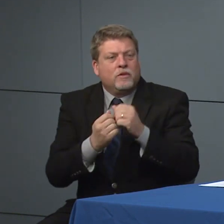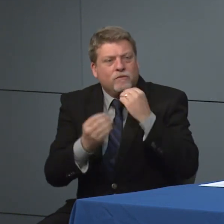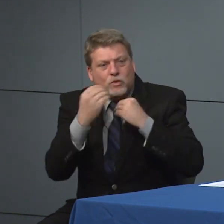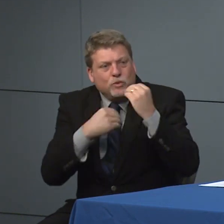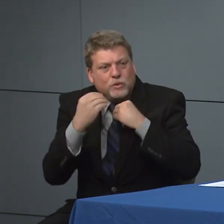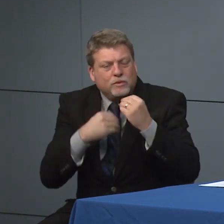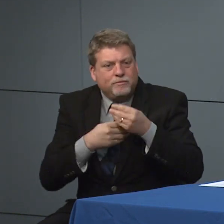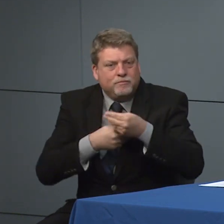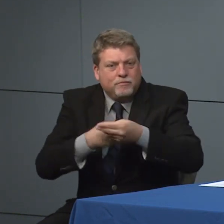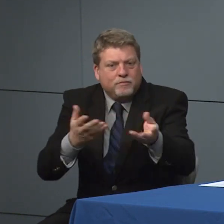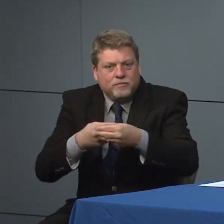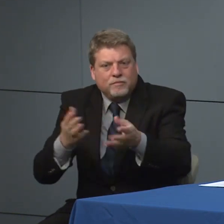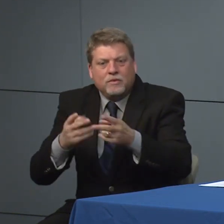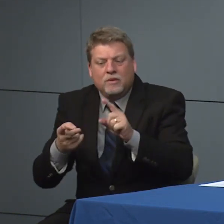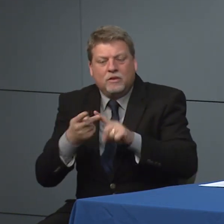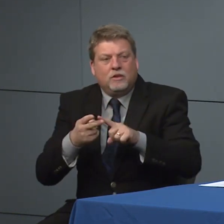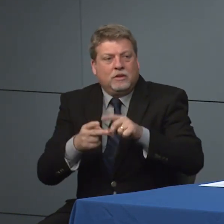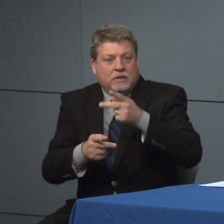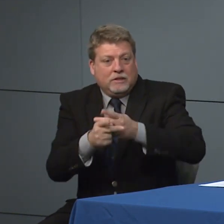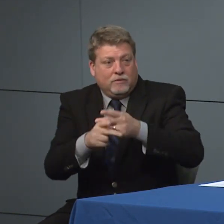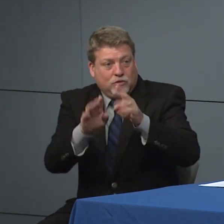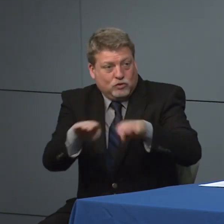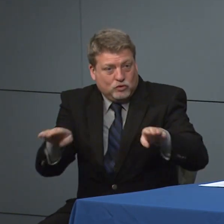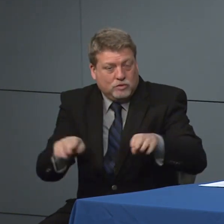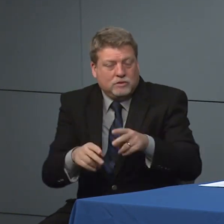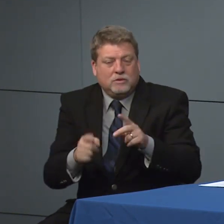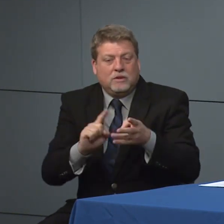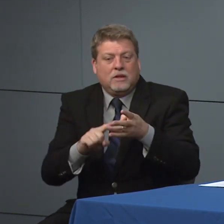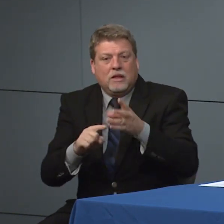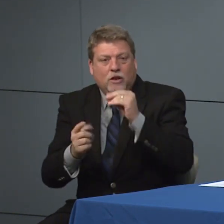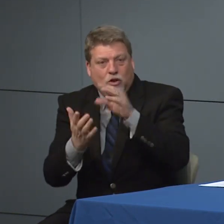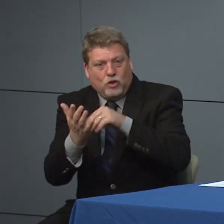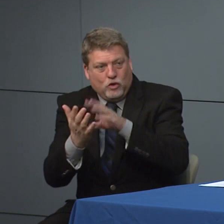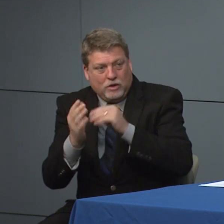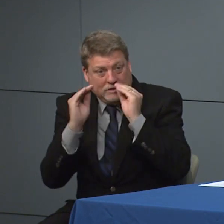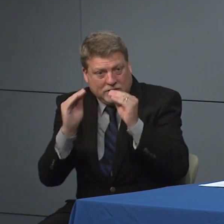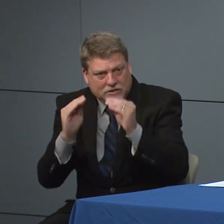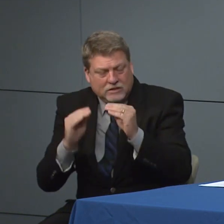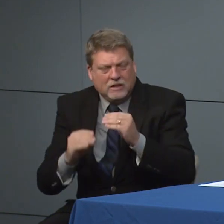child care and learning right so I think over the weekend